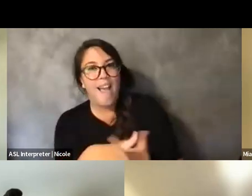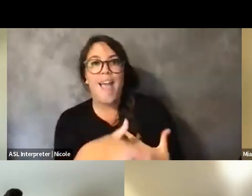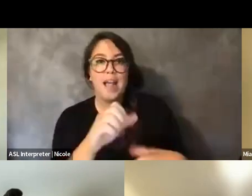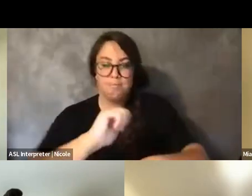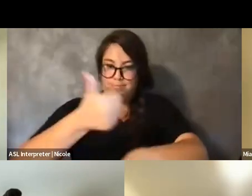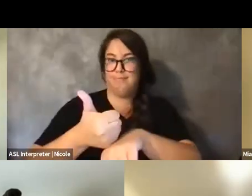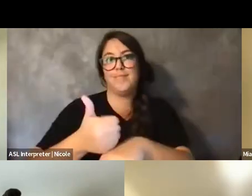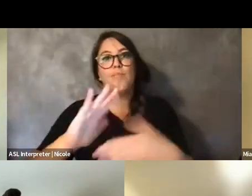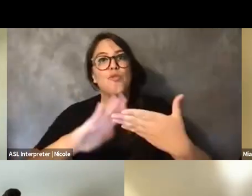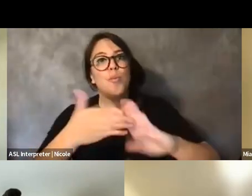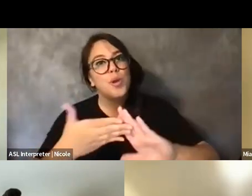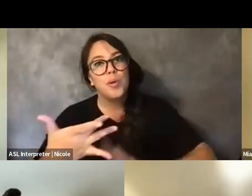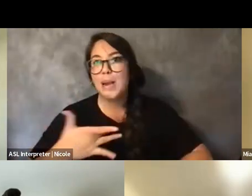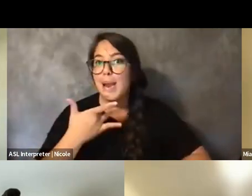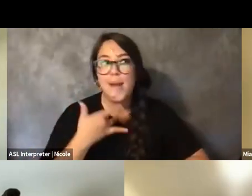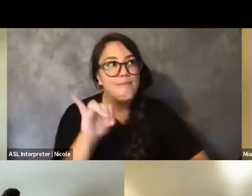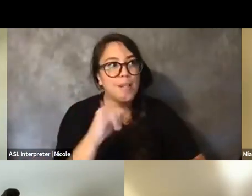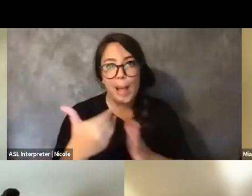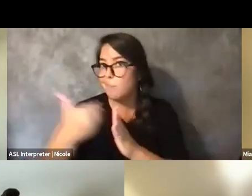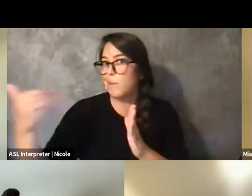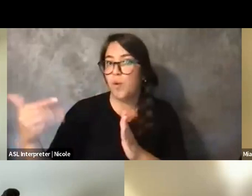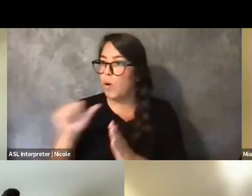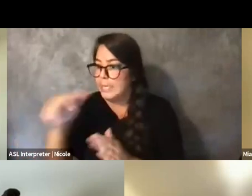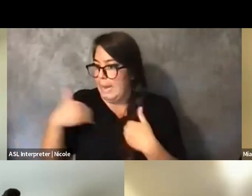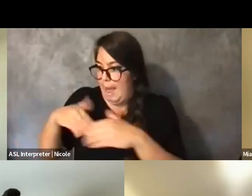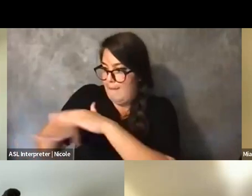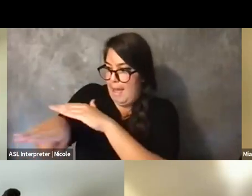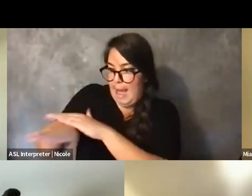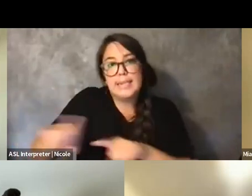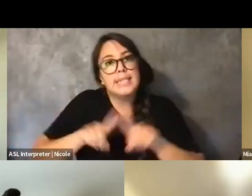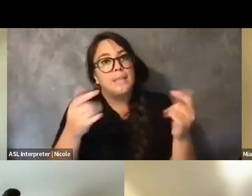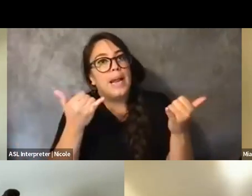or has problematized what closeness and intimacy could look like for me.